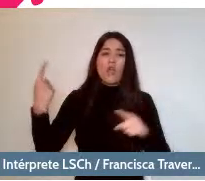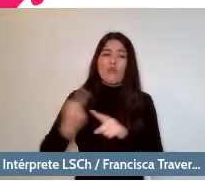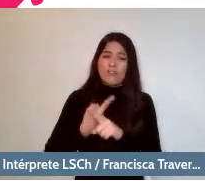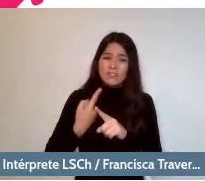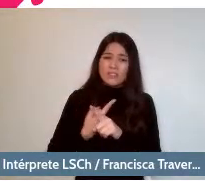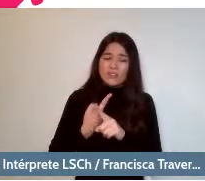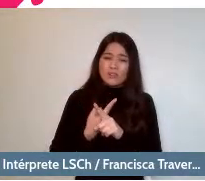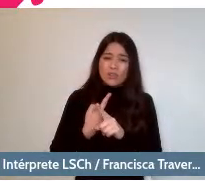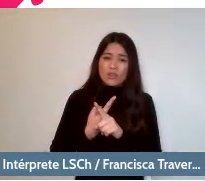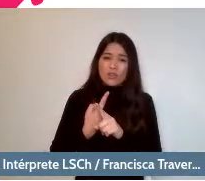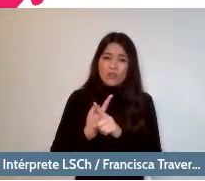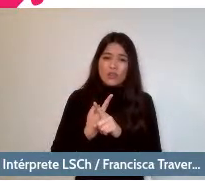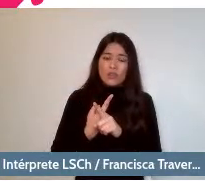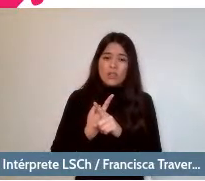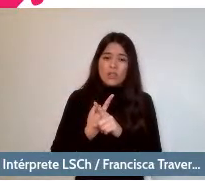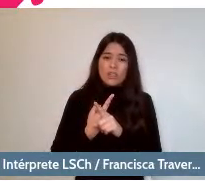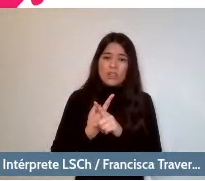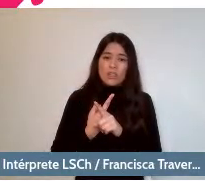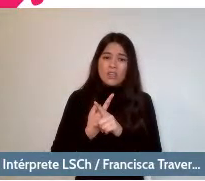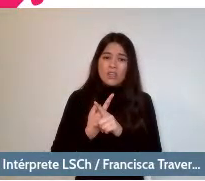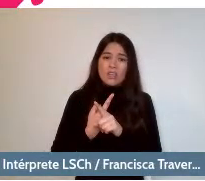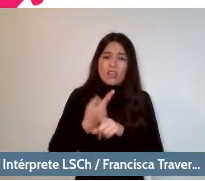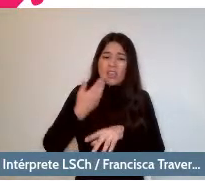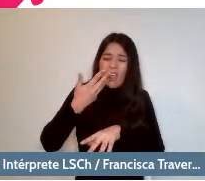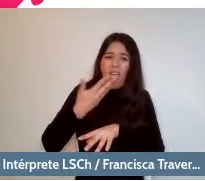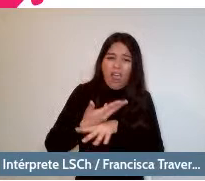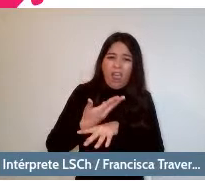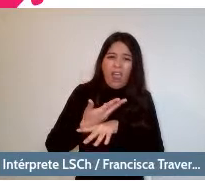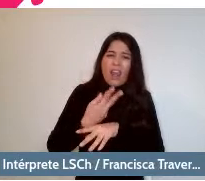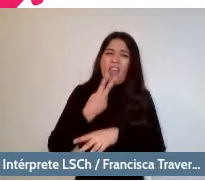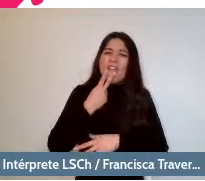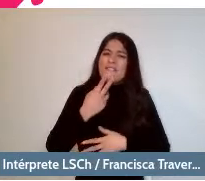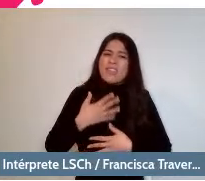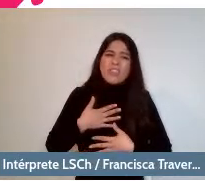we have in our daily lives